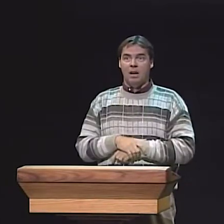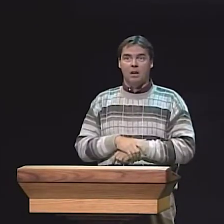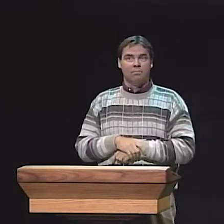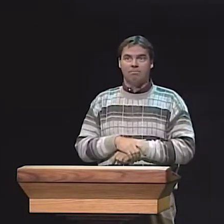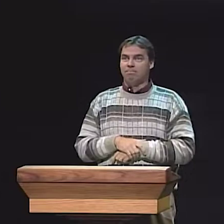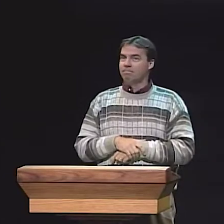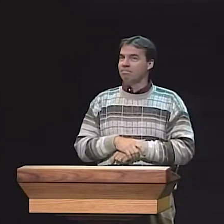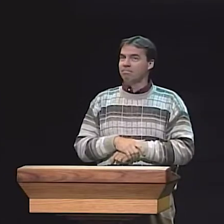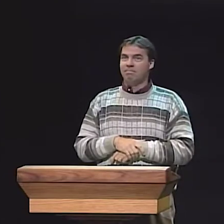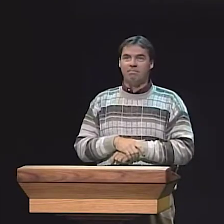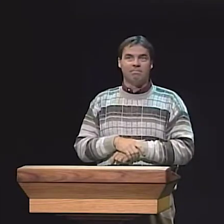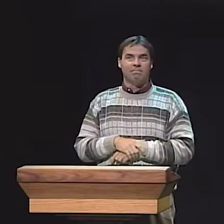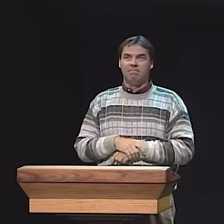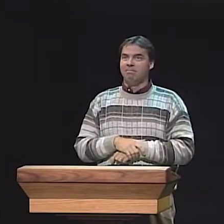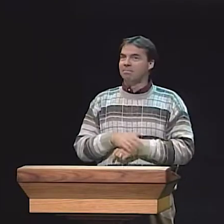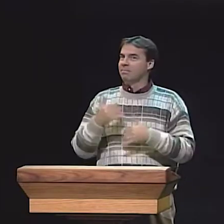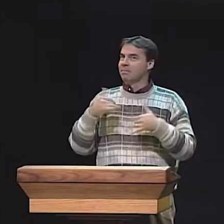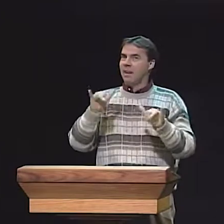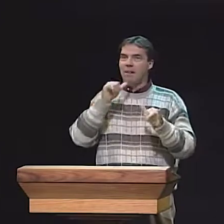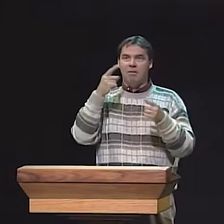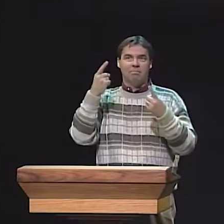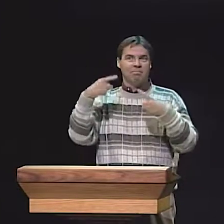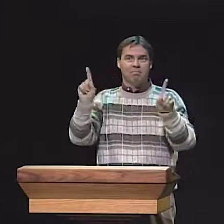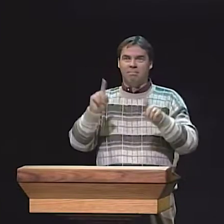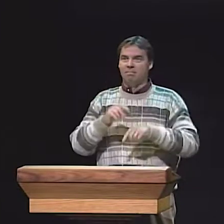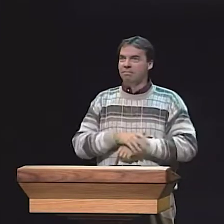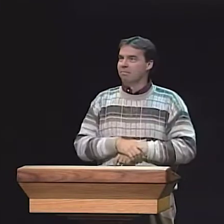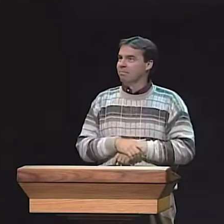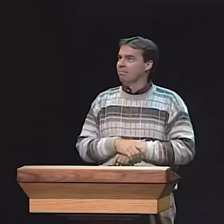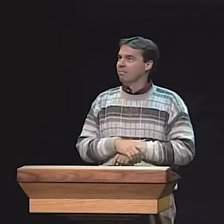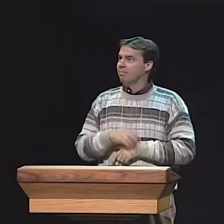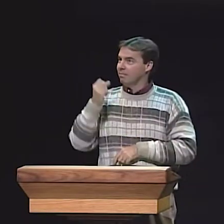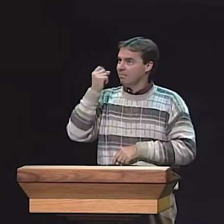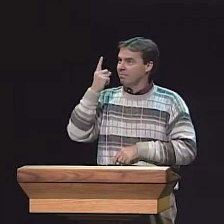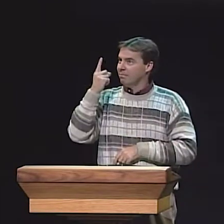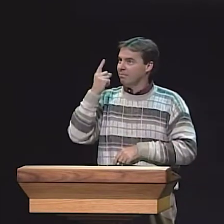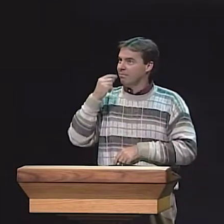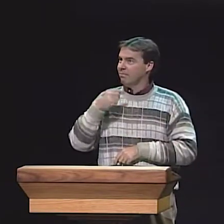AND WHAT DISCOURSE LEVEL THEY ACQUIRED, AND ACTUALLY, I FOUND THAT